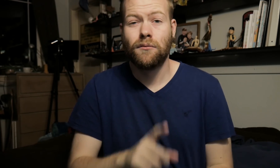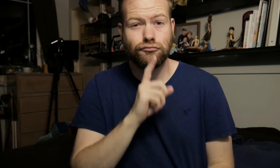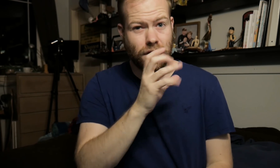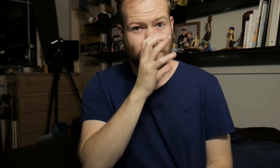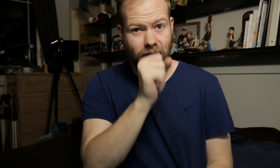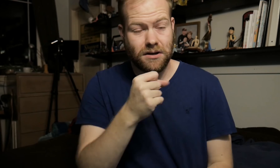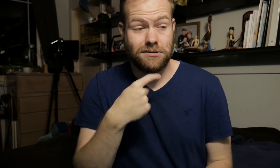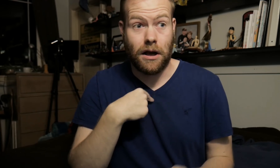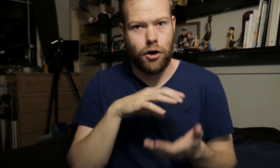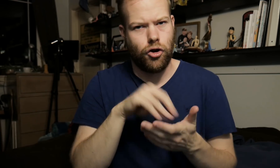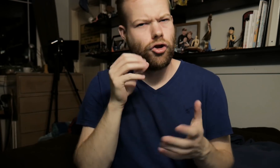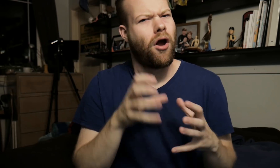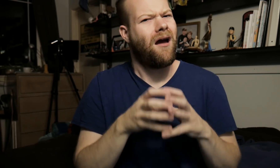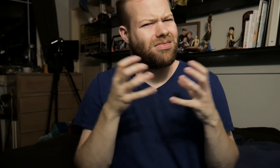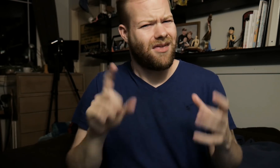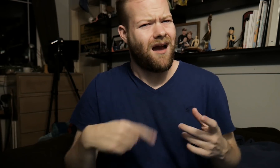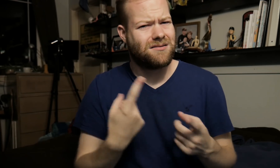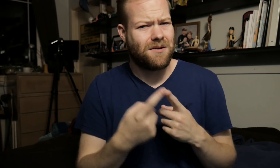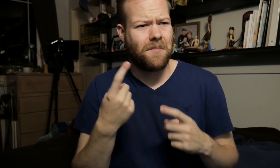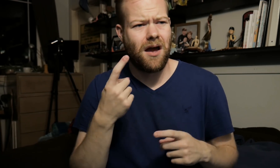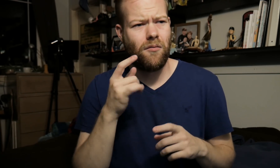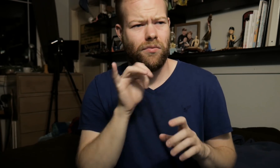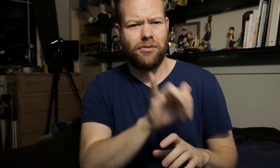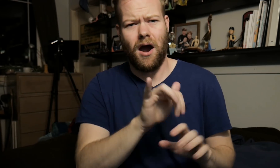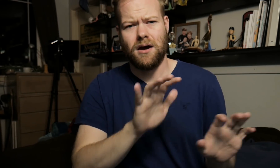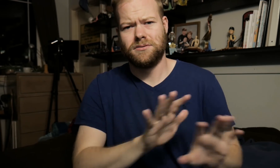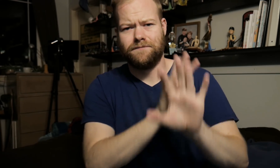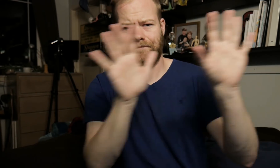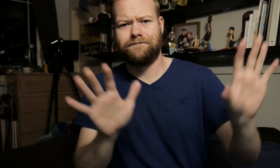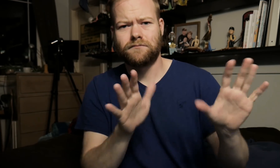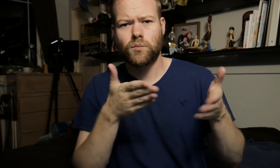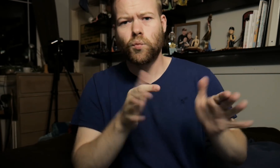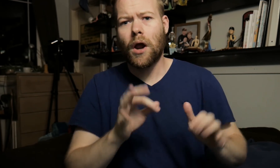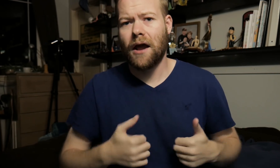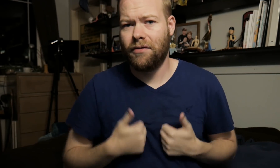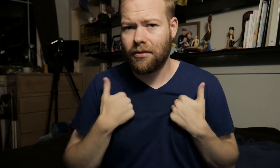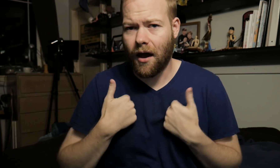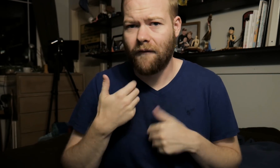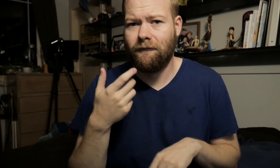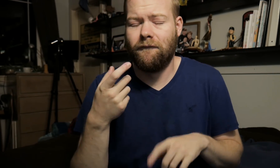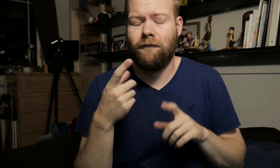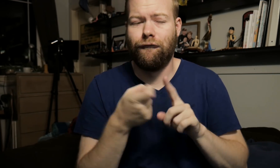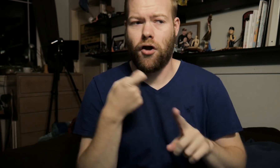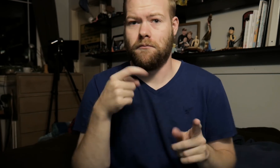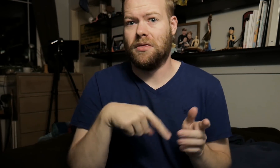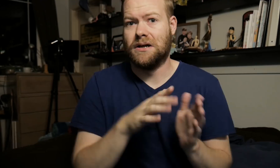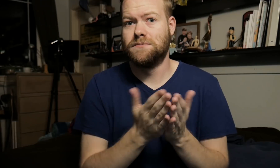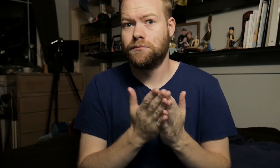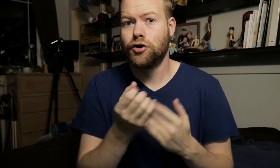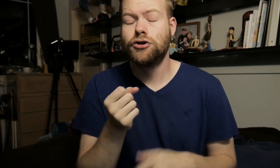It's really fascinating, I learned a lot about that way of life from these books.